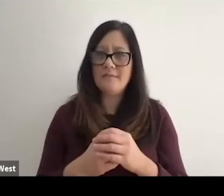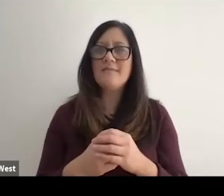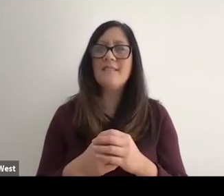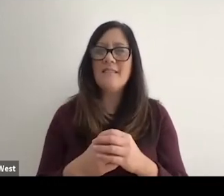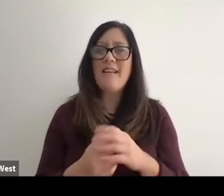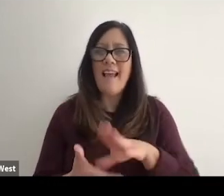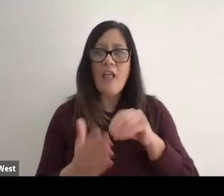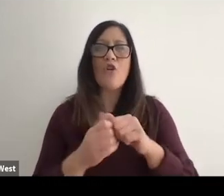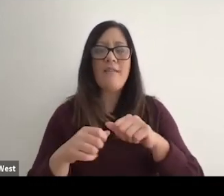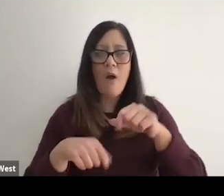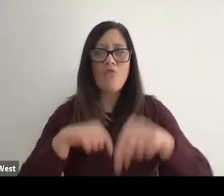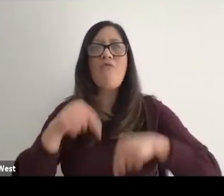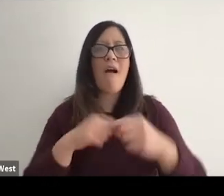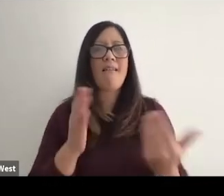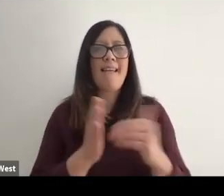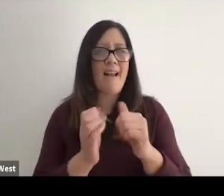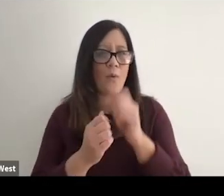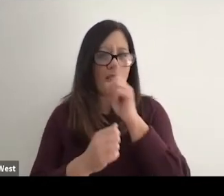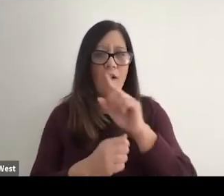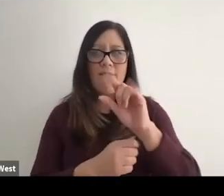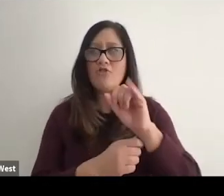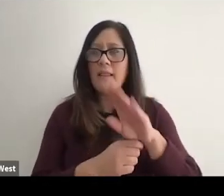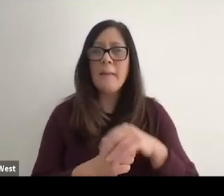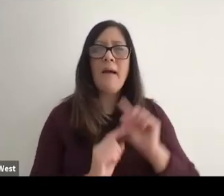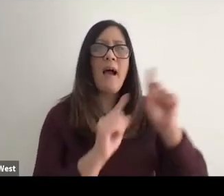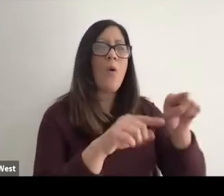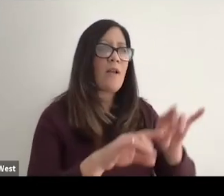how to run again on artificial limb. And went over to Sydney,